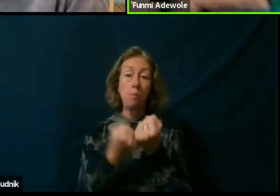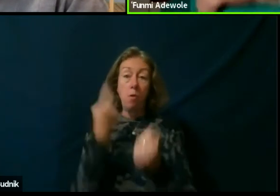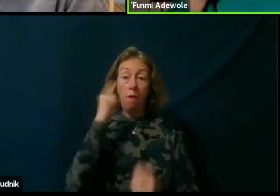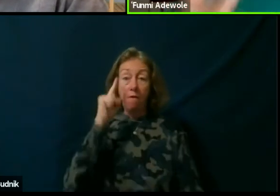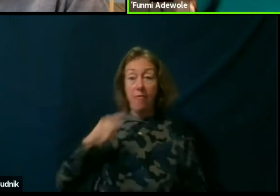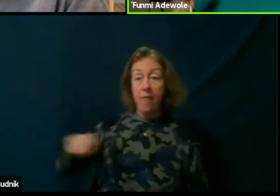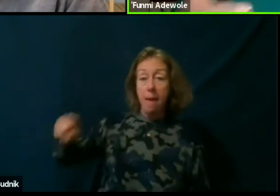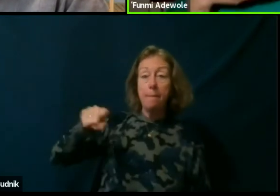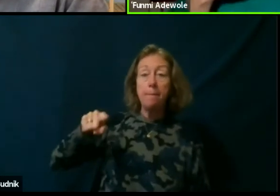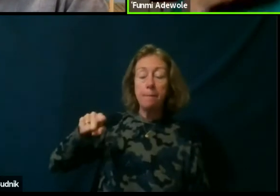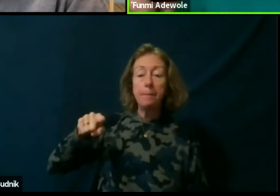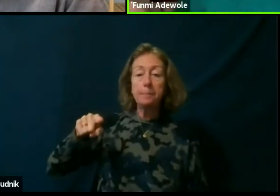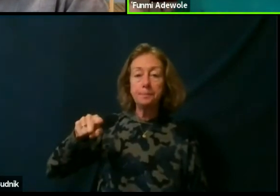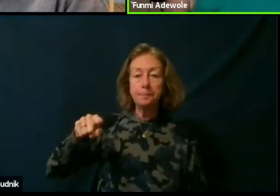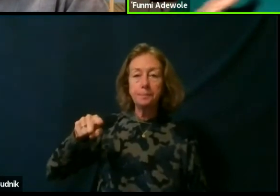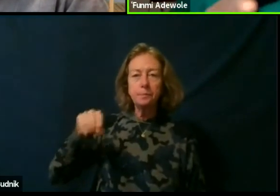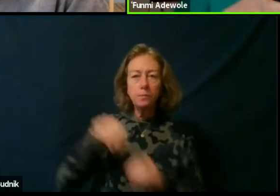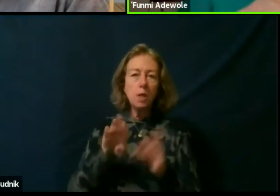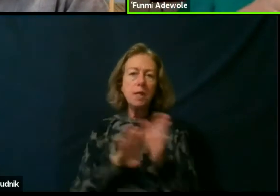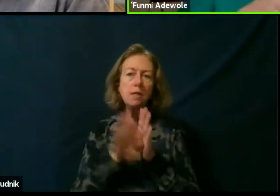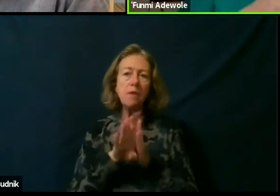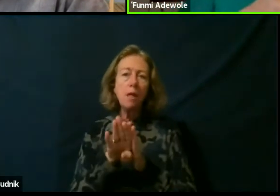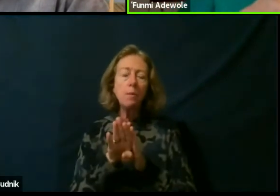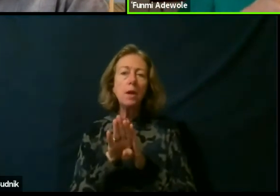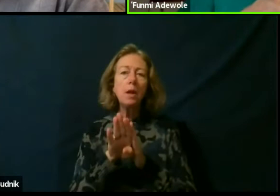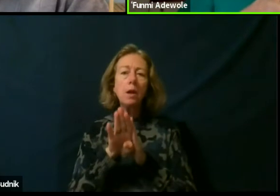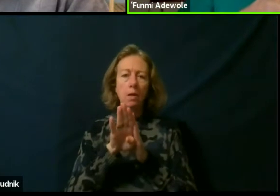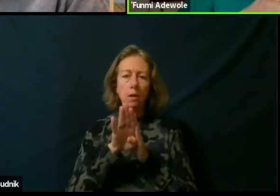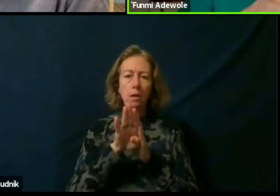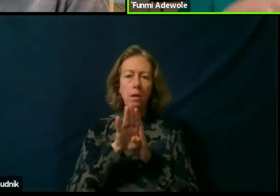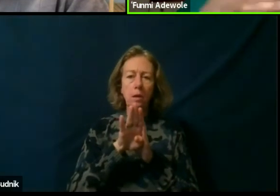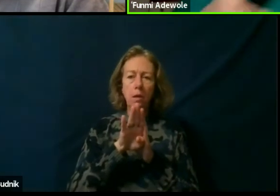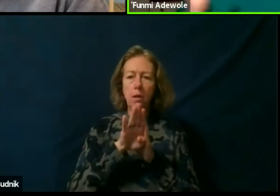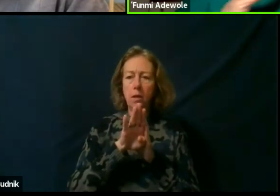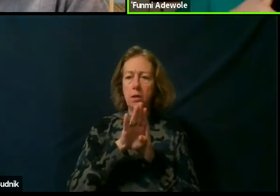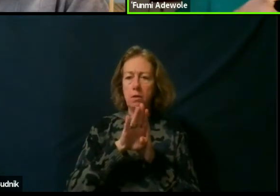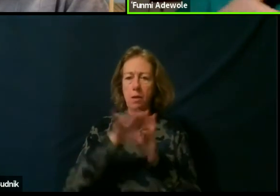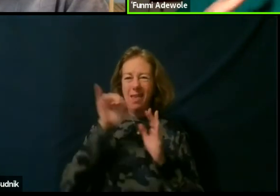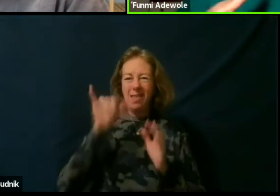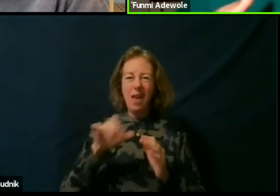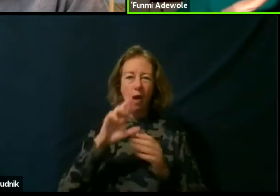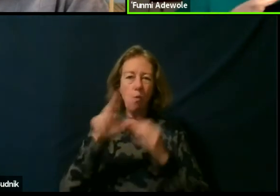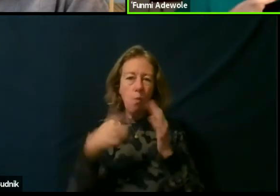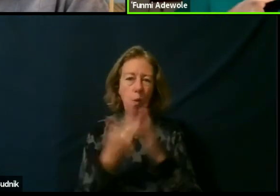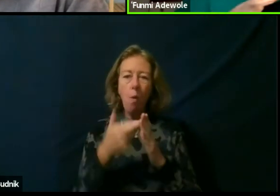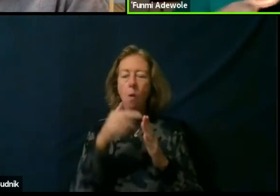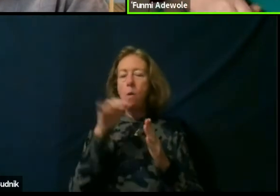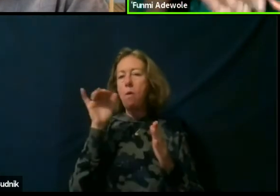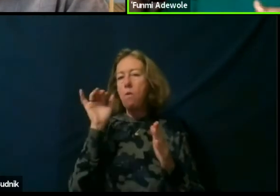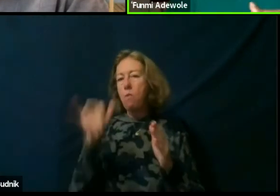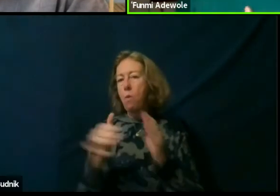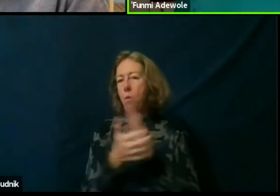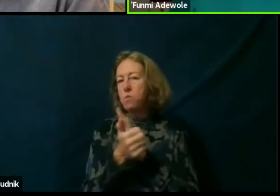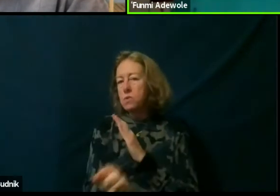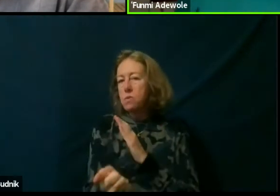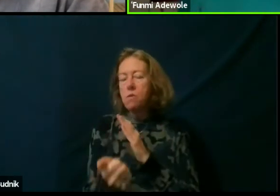in developing that role or those skills than for other roles.